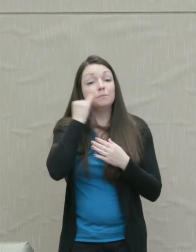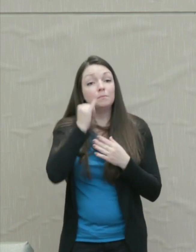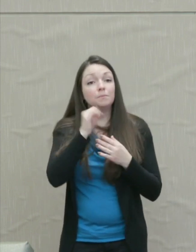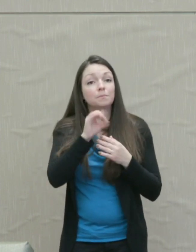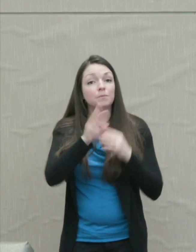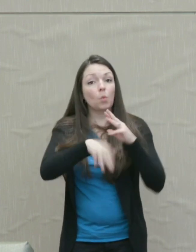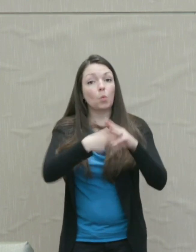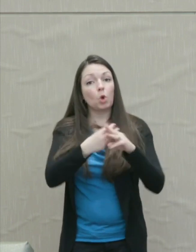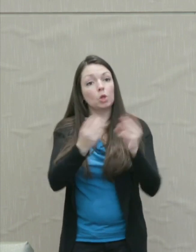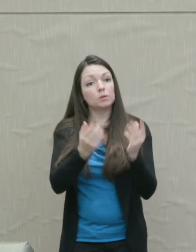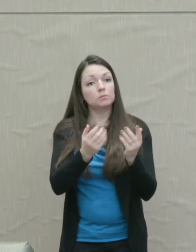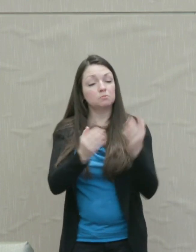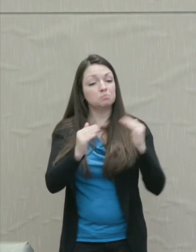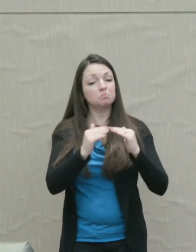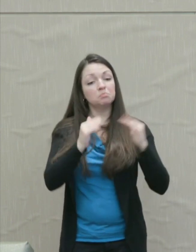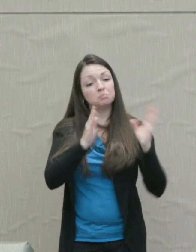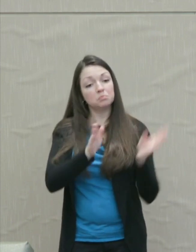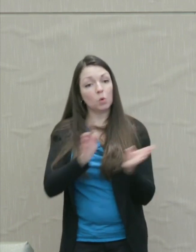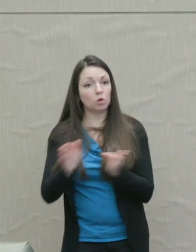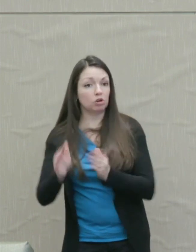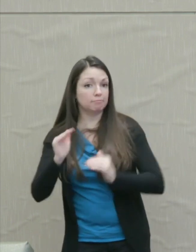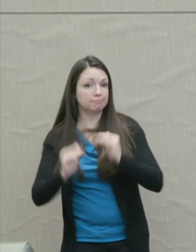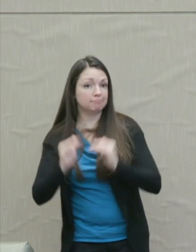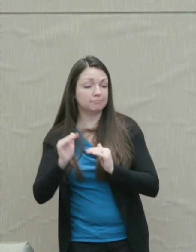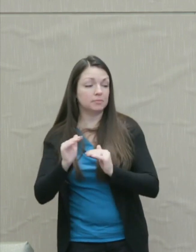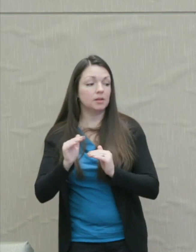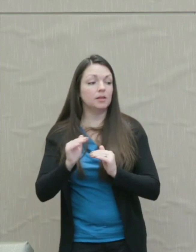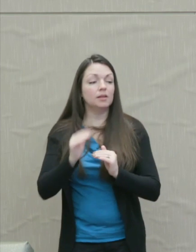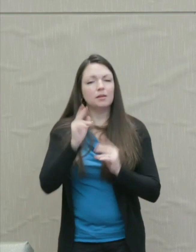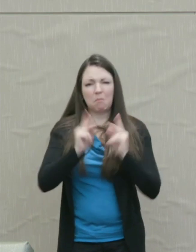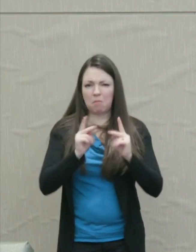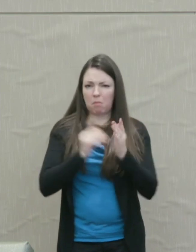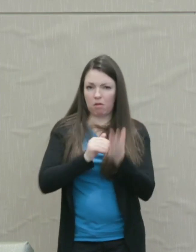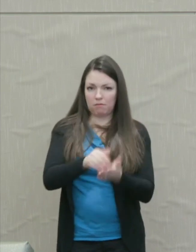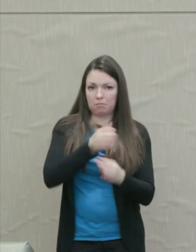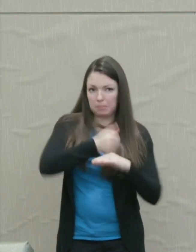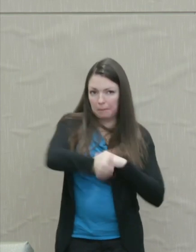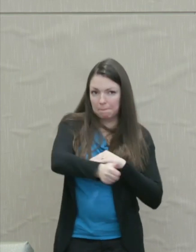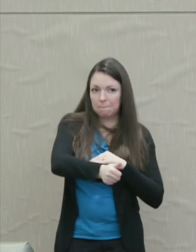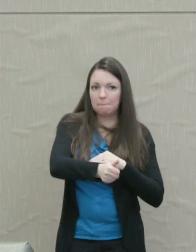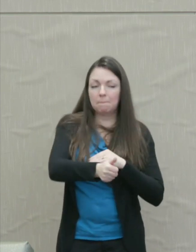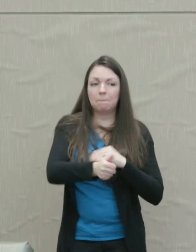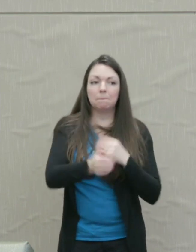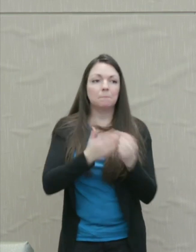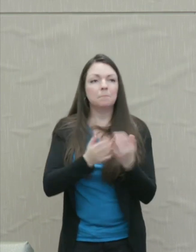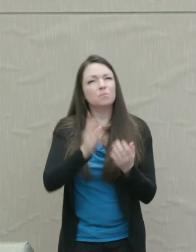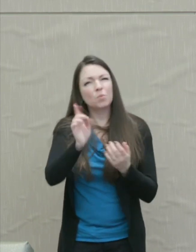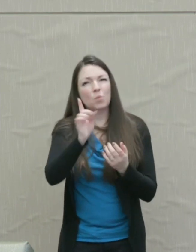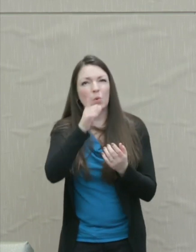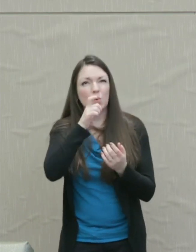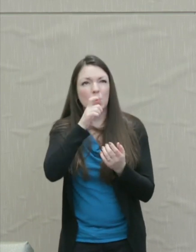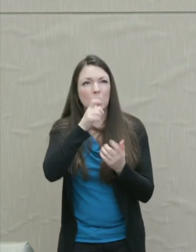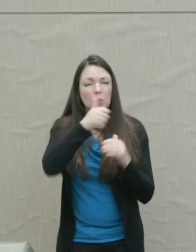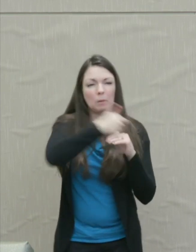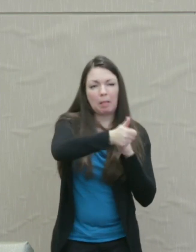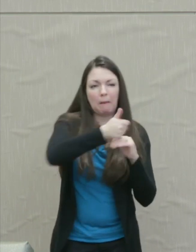We impute blame often even when we're not sure where the blame should go.